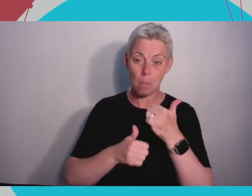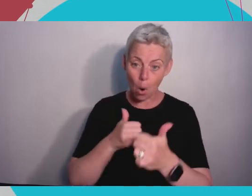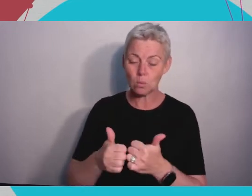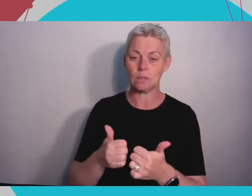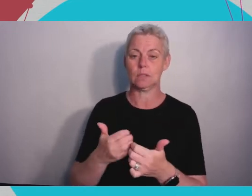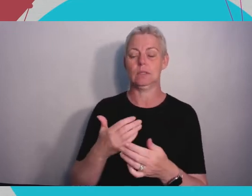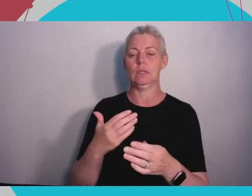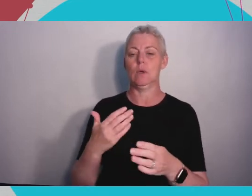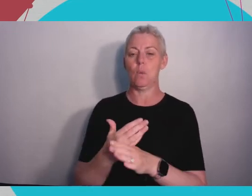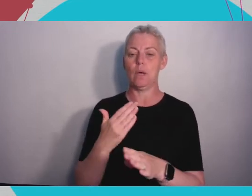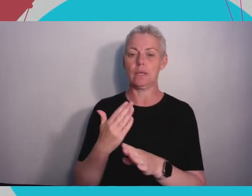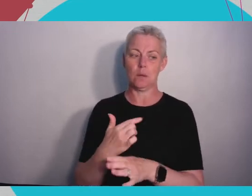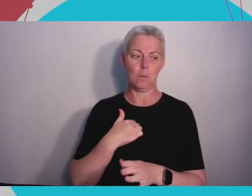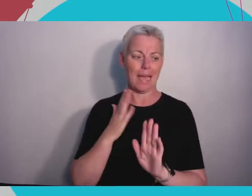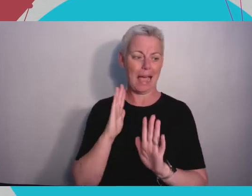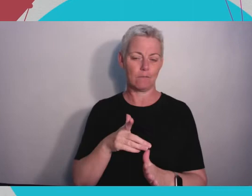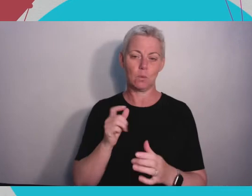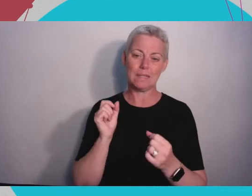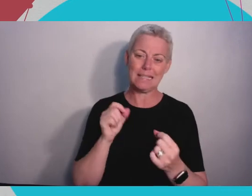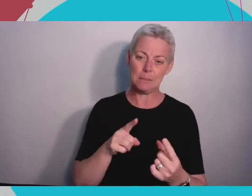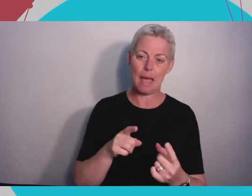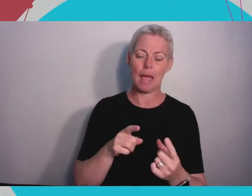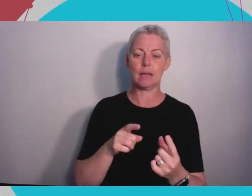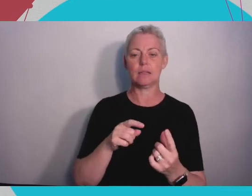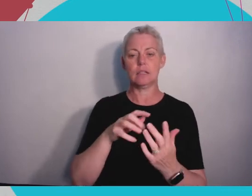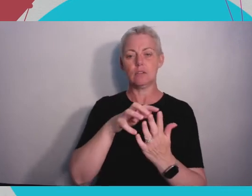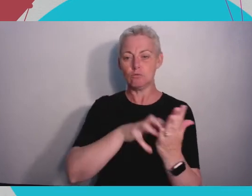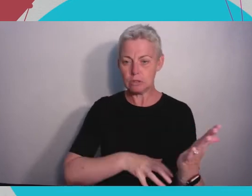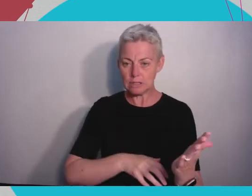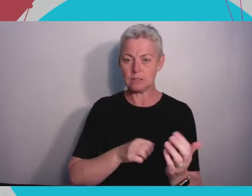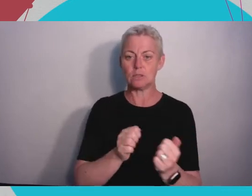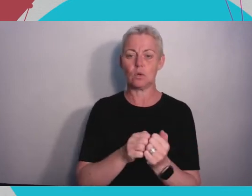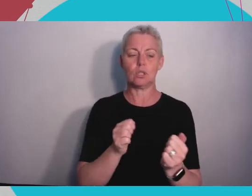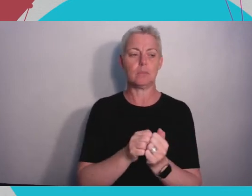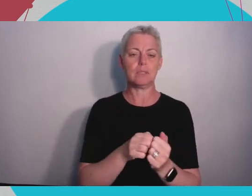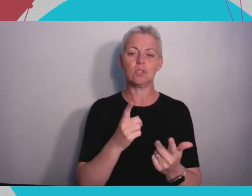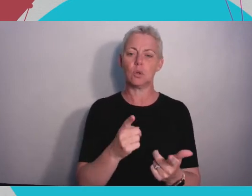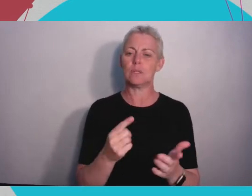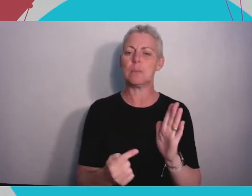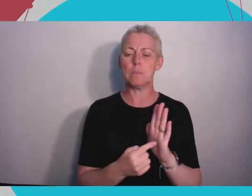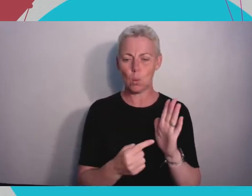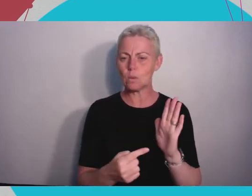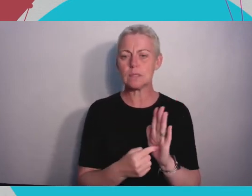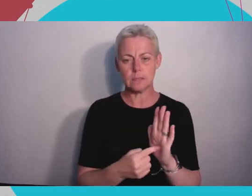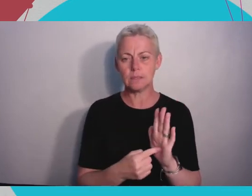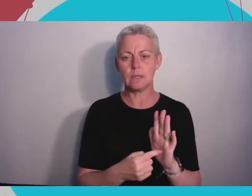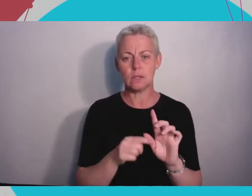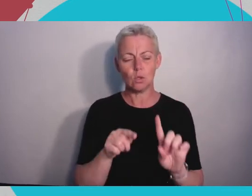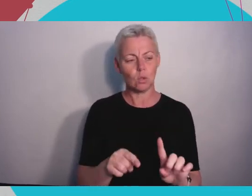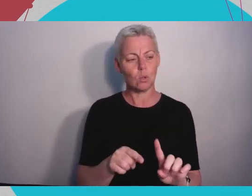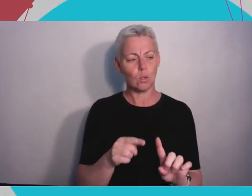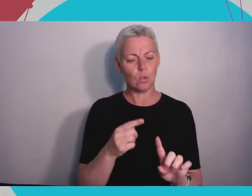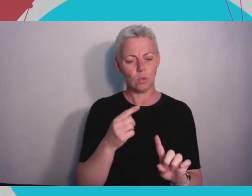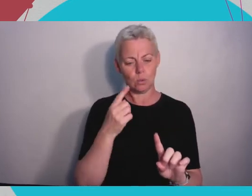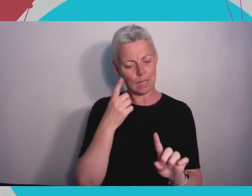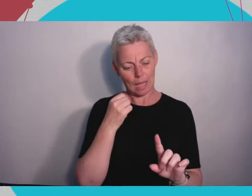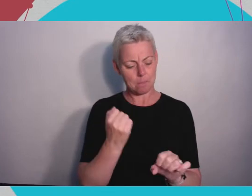written documents and collaborative editing so if you are able to hone and work on communicating